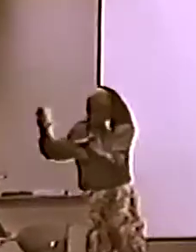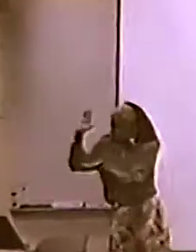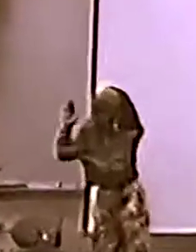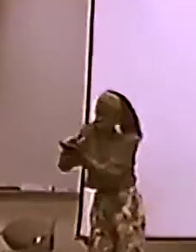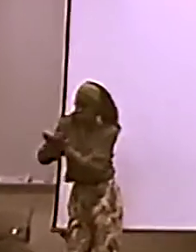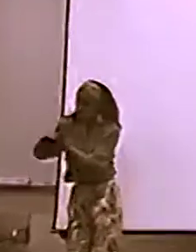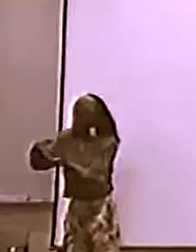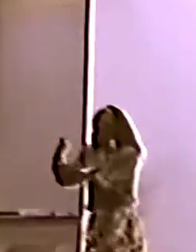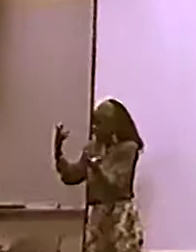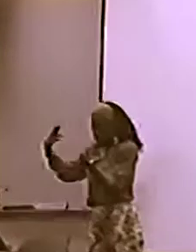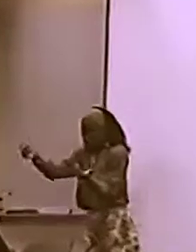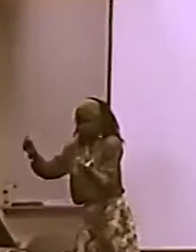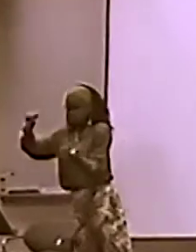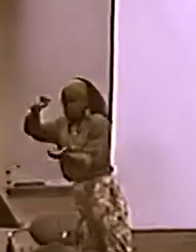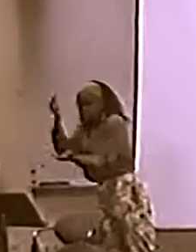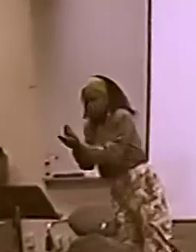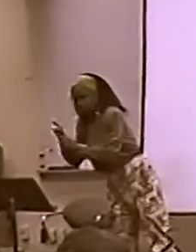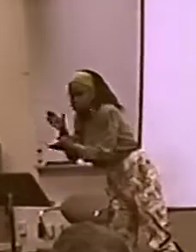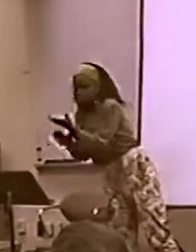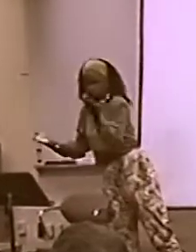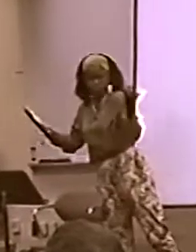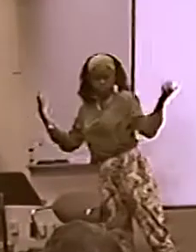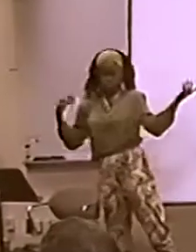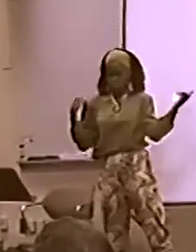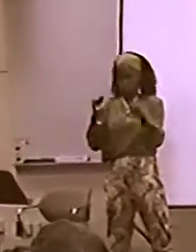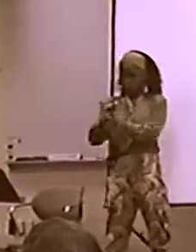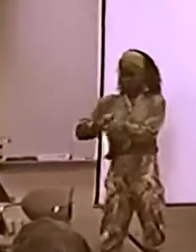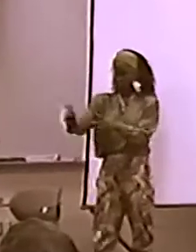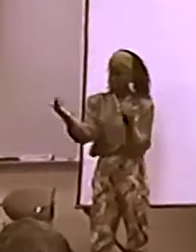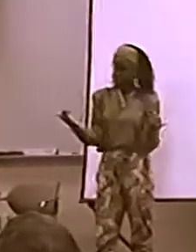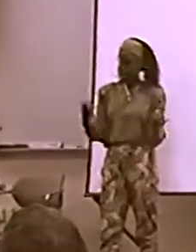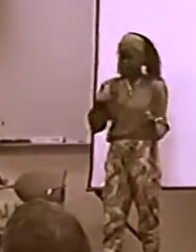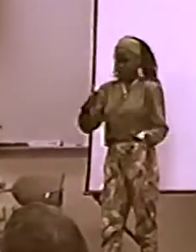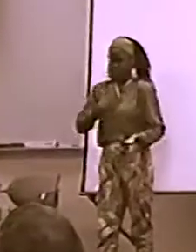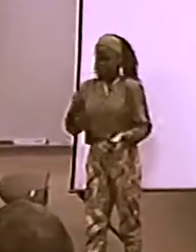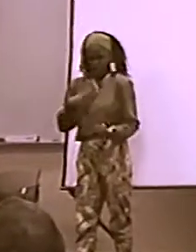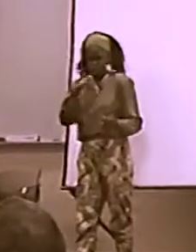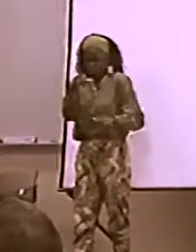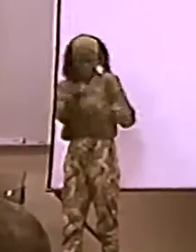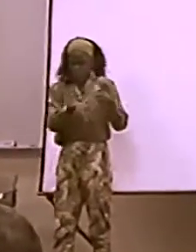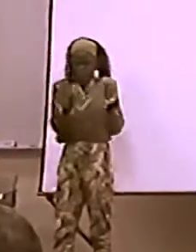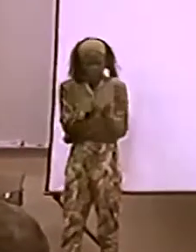RIGHT. THE MORE INVOLVED YOU ARE IN THE WHITE COMMUNITY, OF COURSE, THE MORE--YEAH.